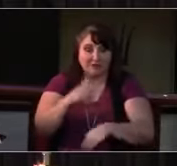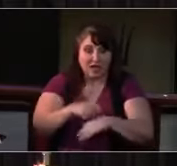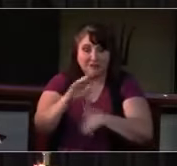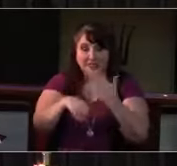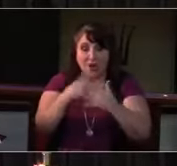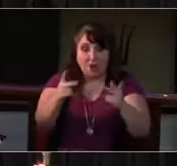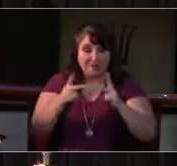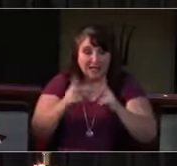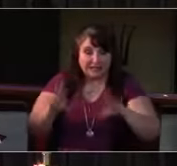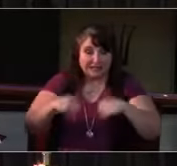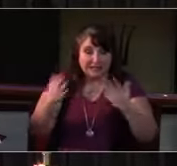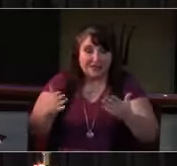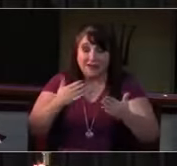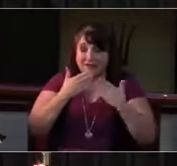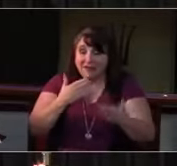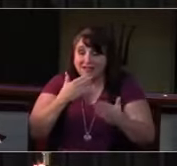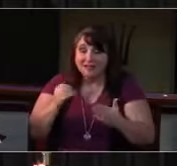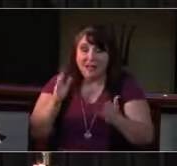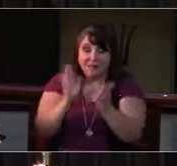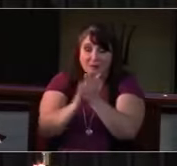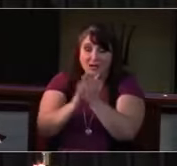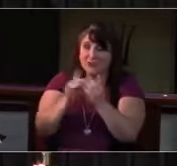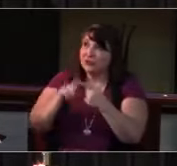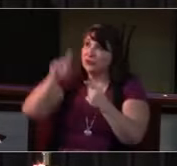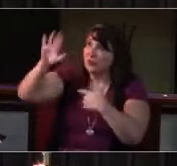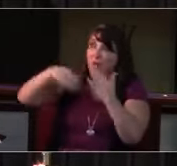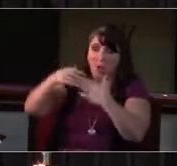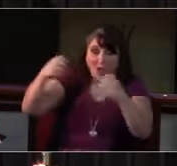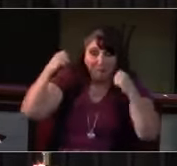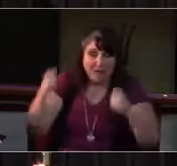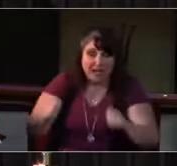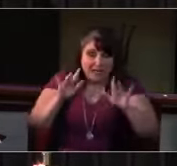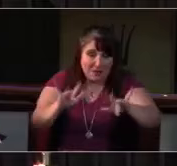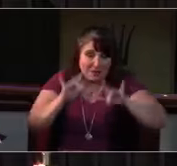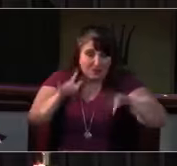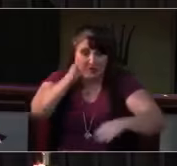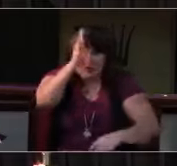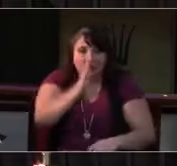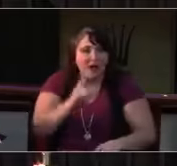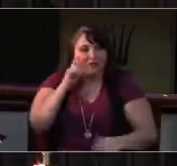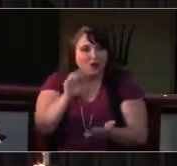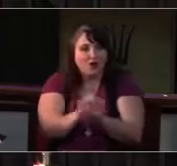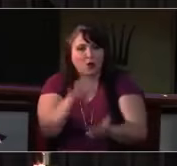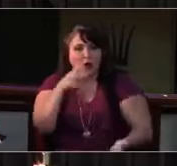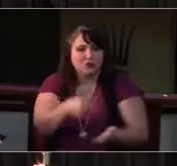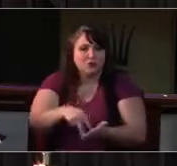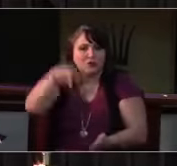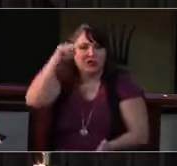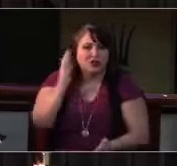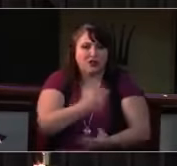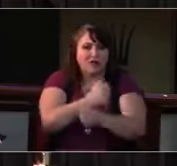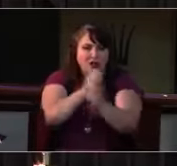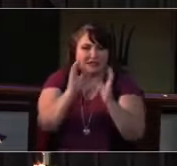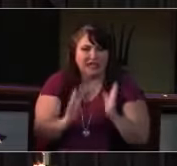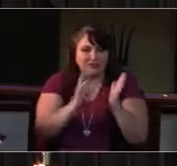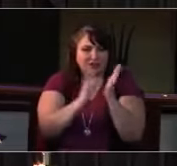Nourish us to follow you, using our gifts to feed the hungry and tend the weary, and all for your love’s sake.